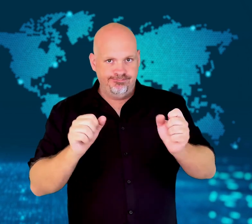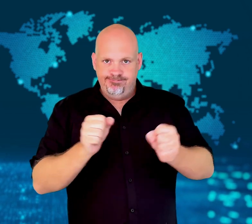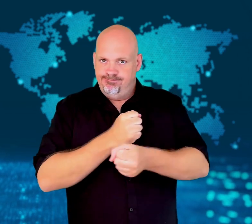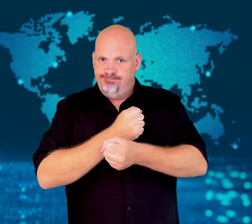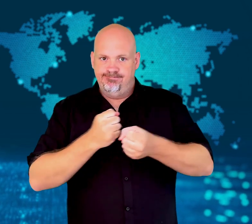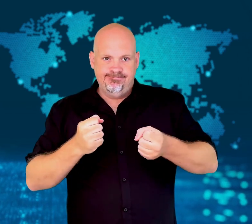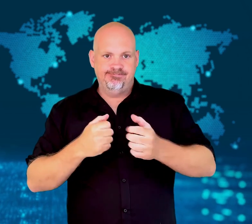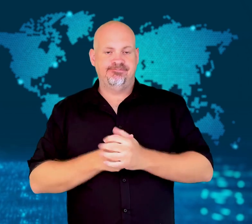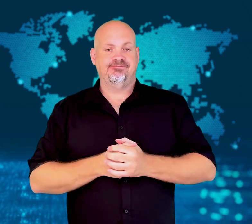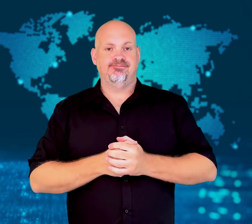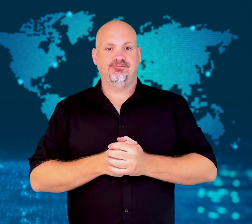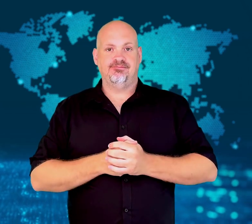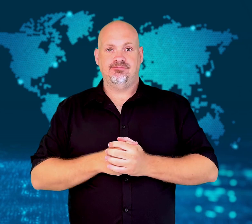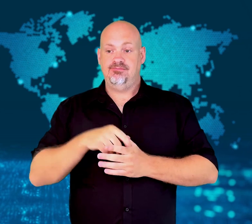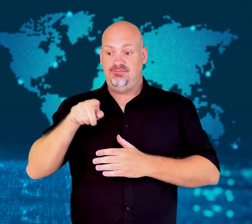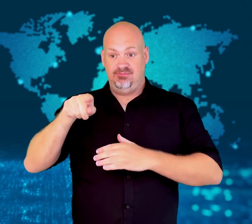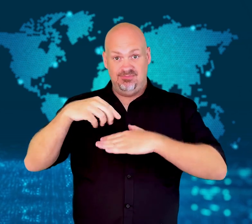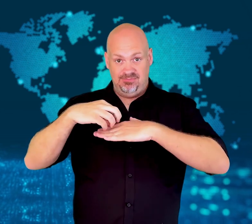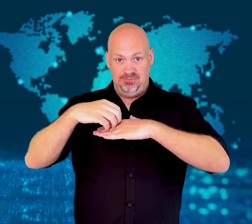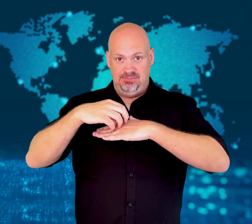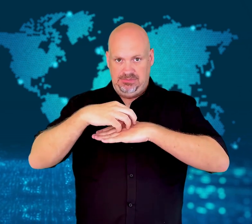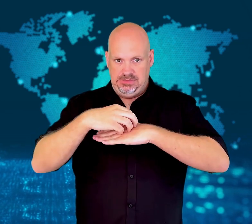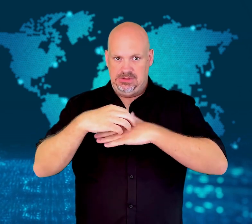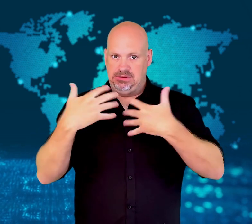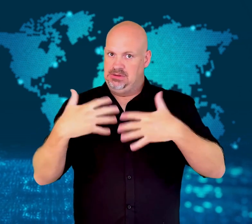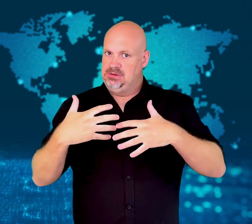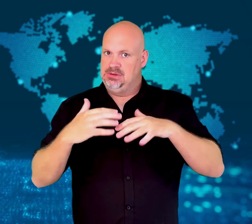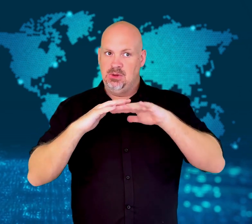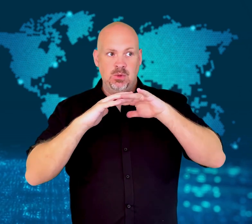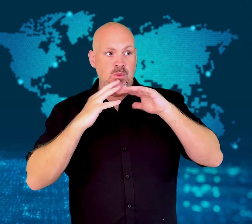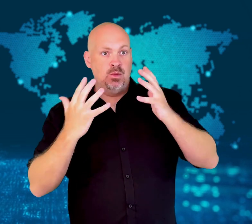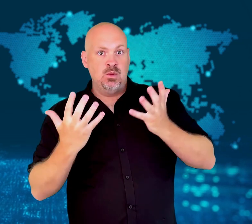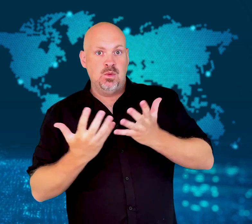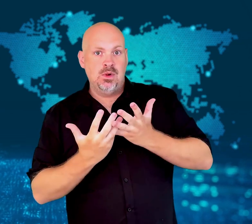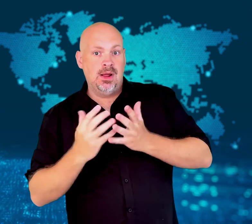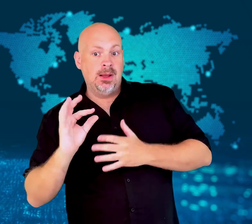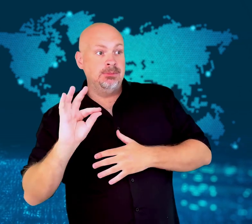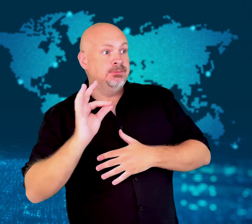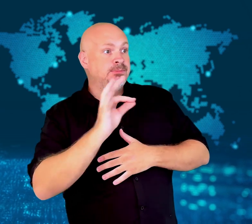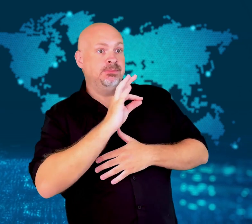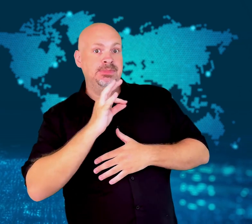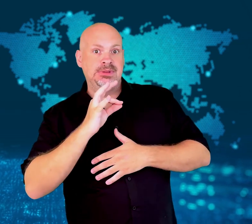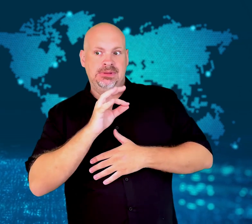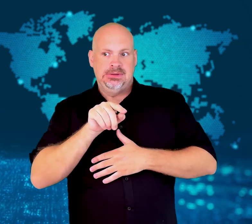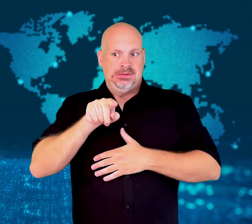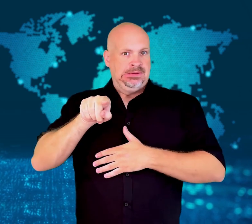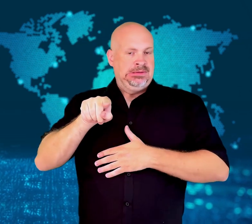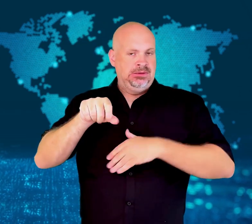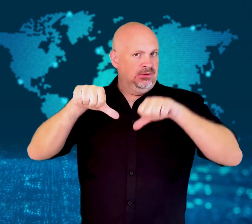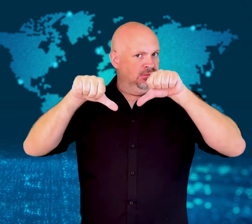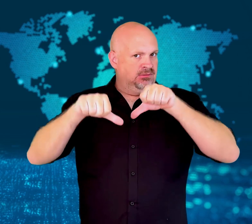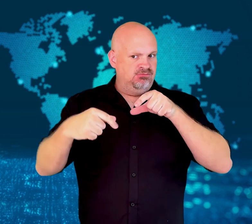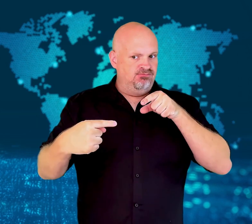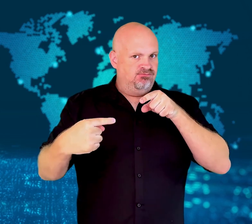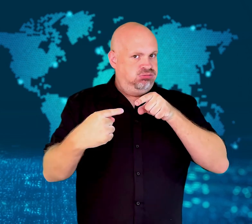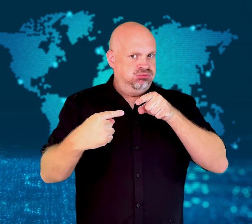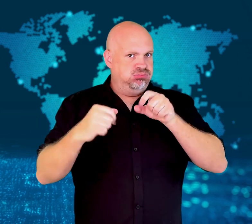This affects the bees' ability to gather food and pollinate crops.